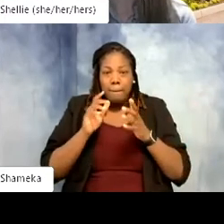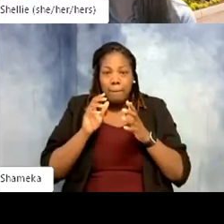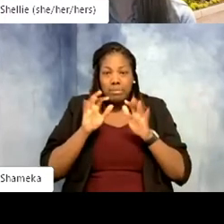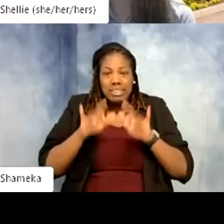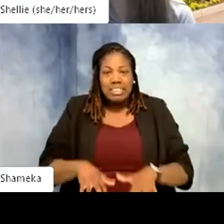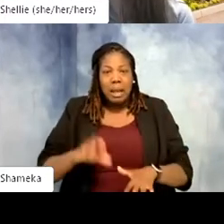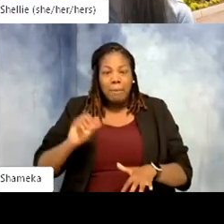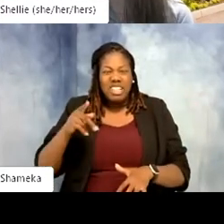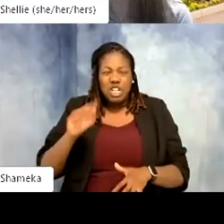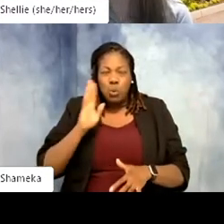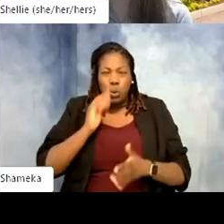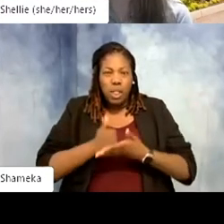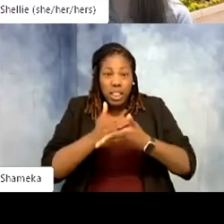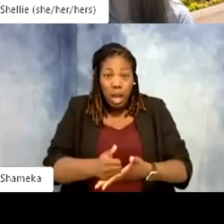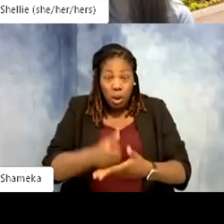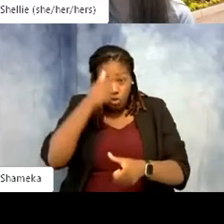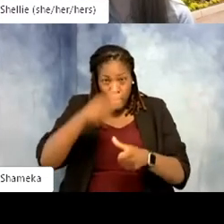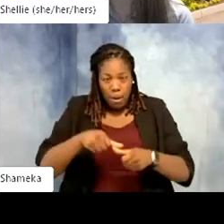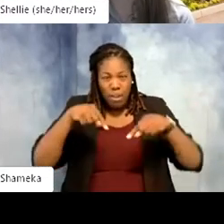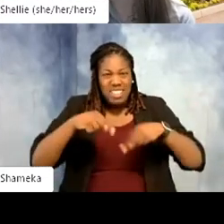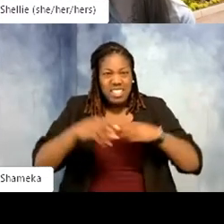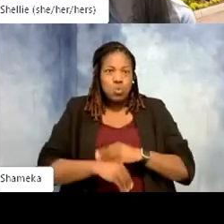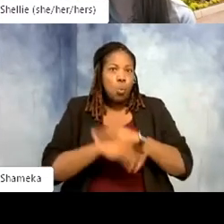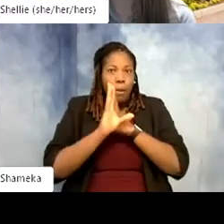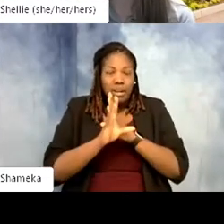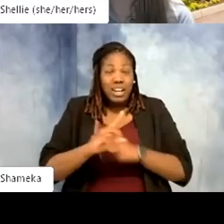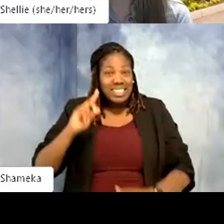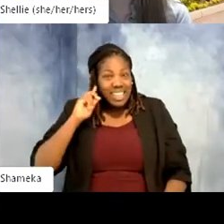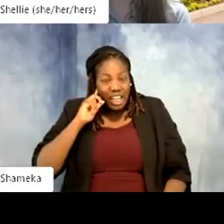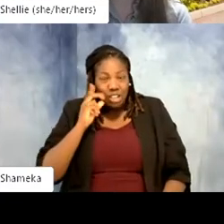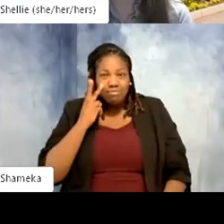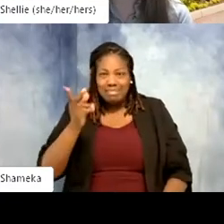Remember this is a webinar so we cannot see or hear you, however we encourage you to engage